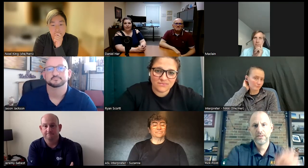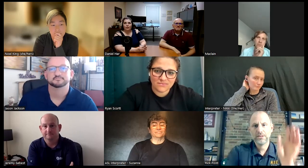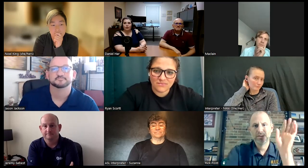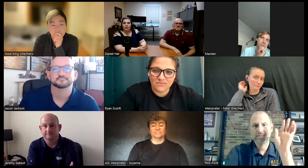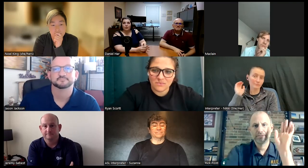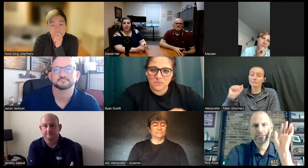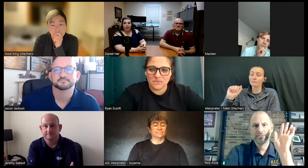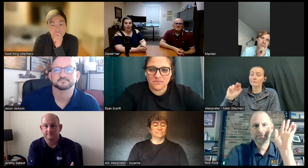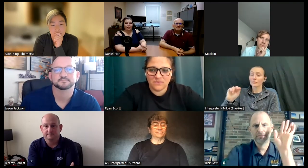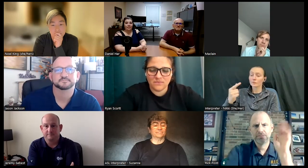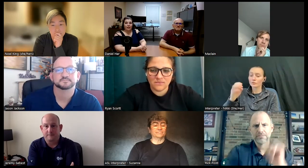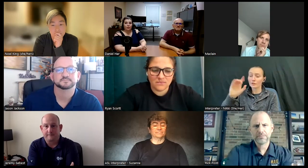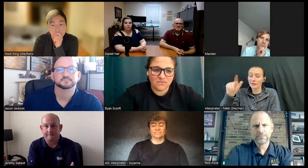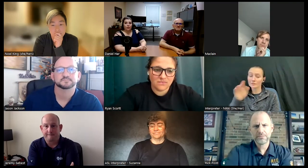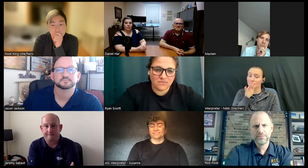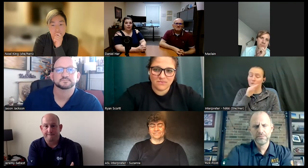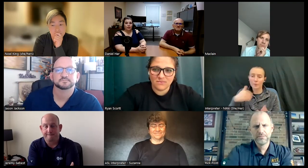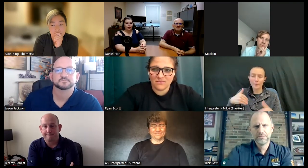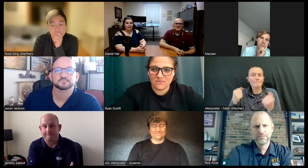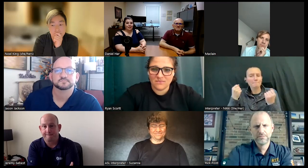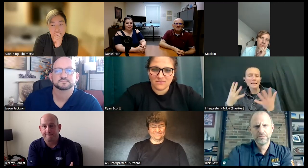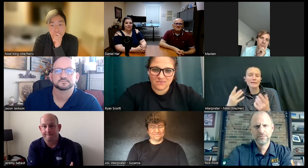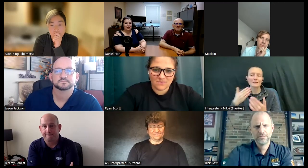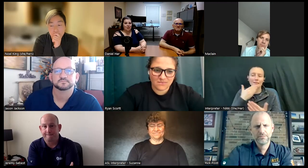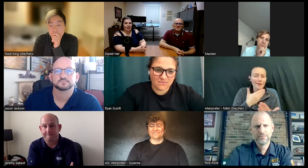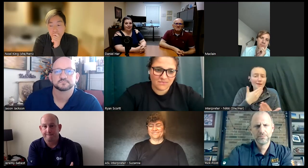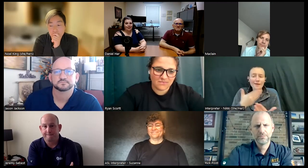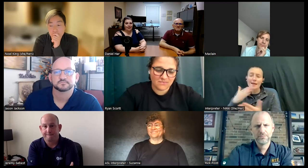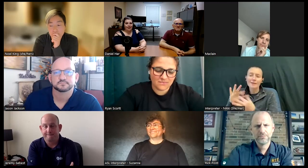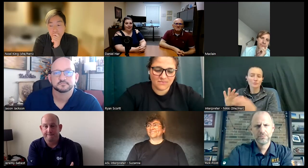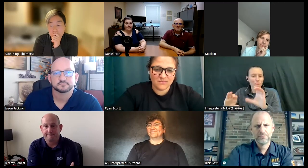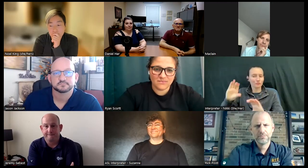Angela speaking we got a lot of thank yous from the from the chat